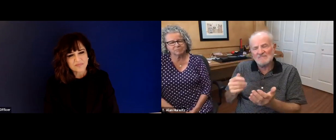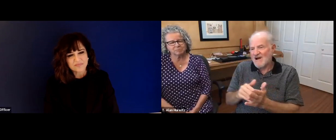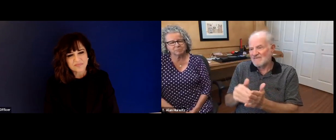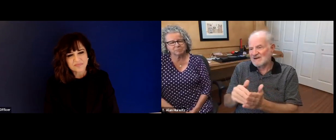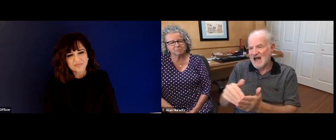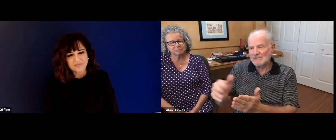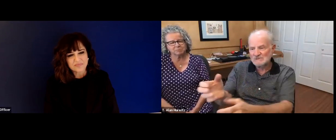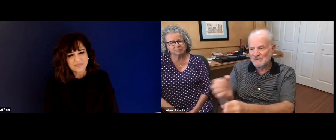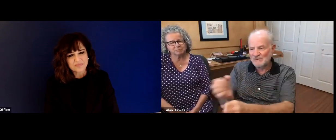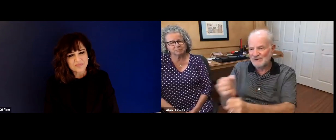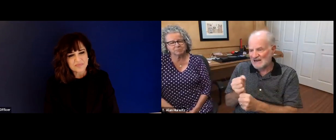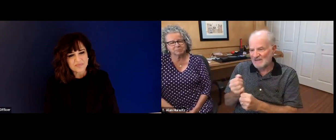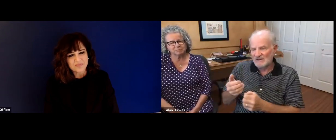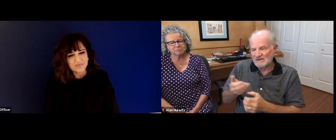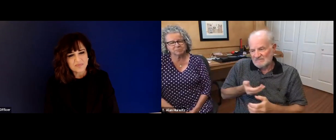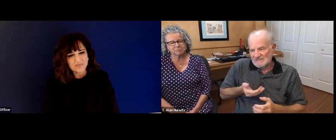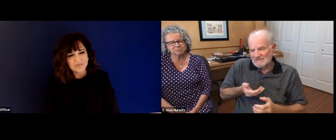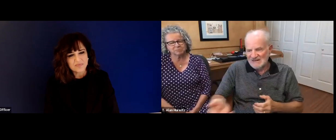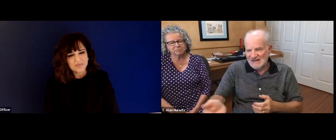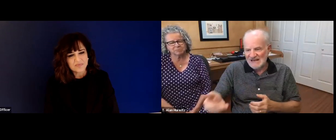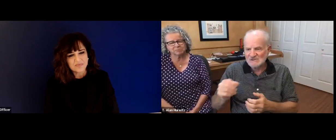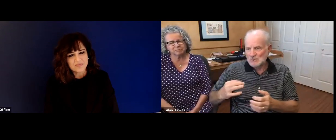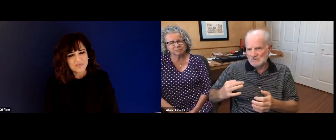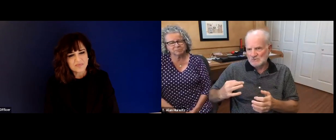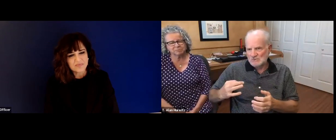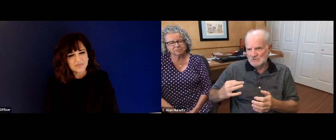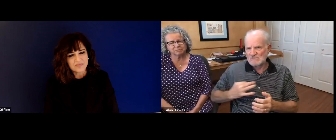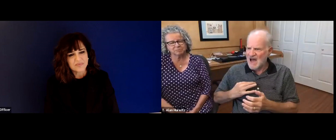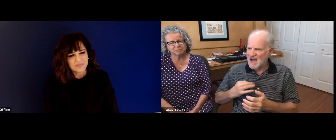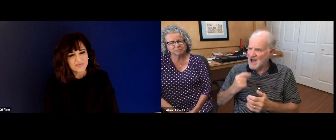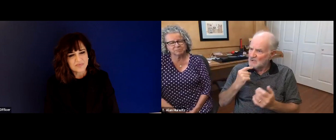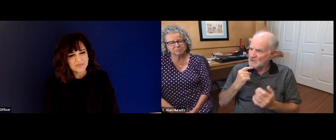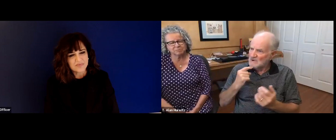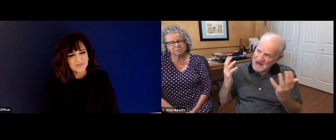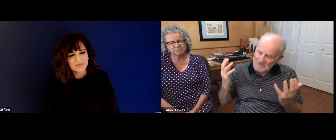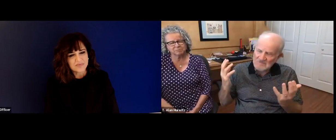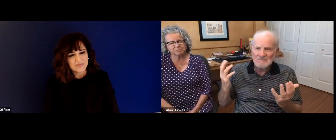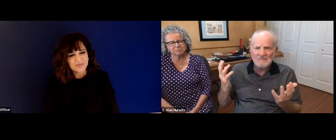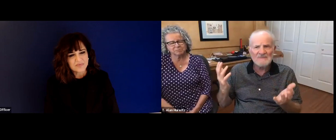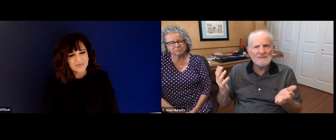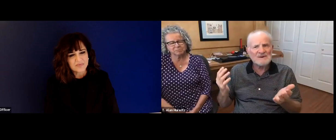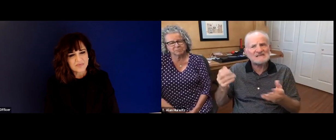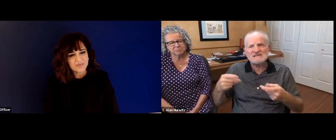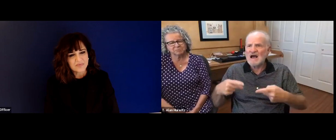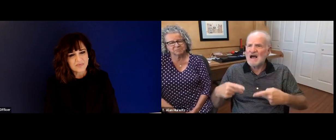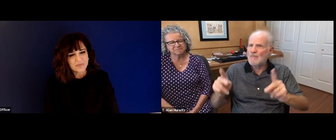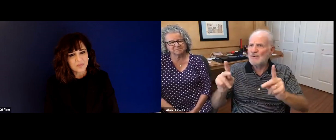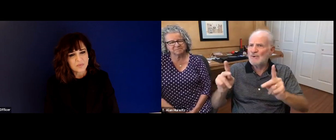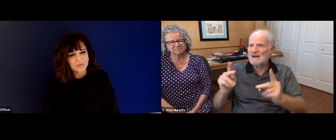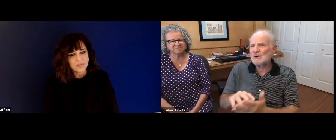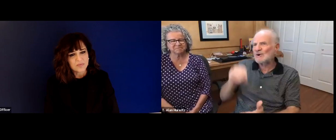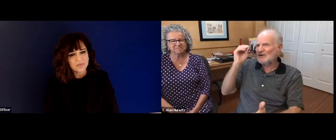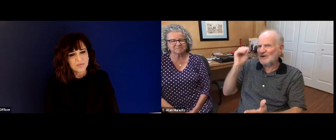what you're doing in your life, you know, things are going along just fine. And then if you're invited to apply, you know, the